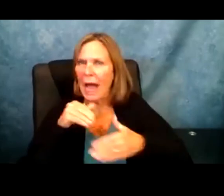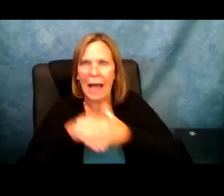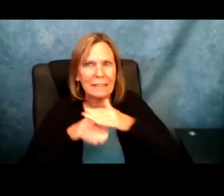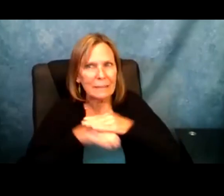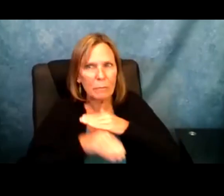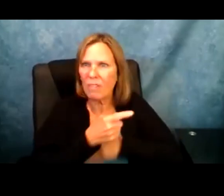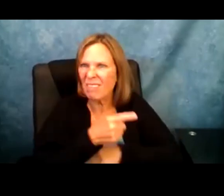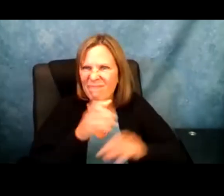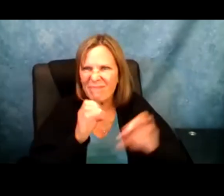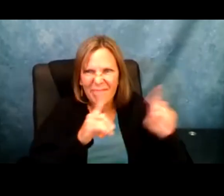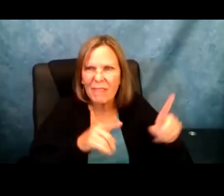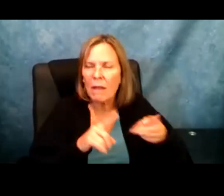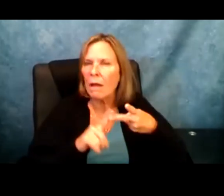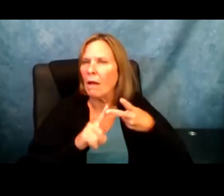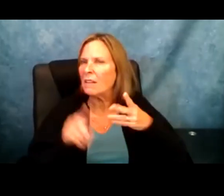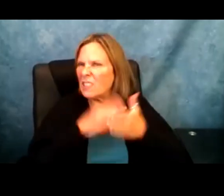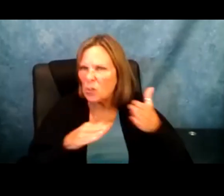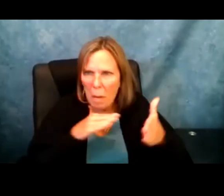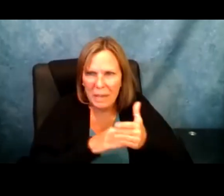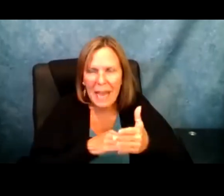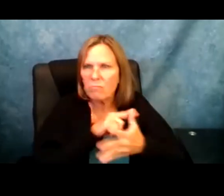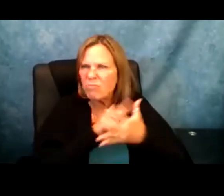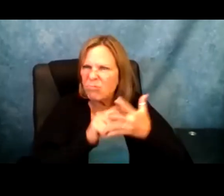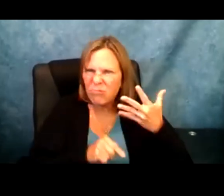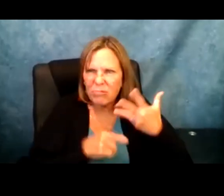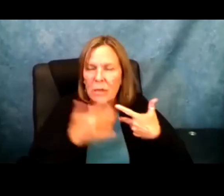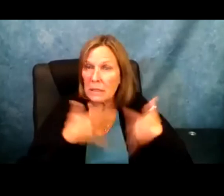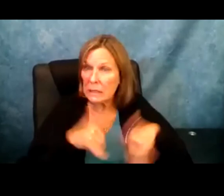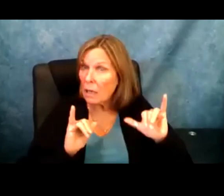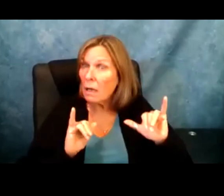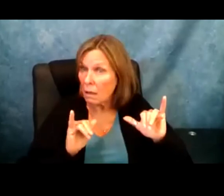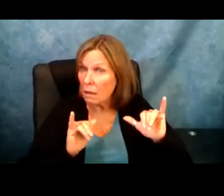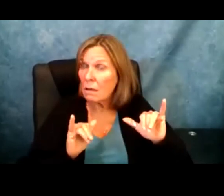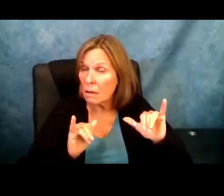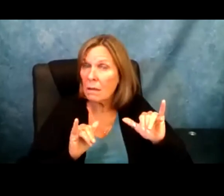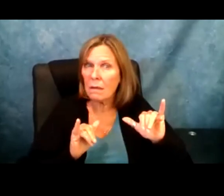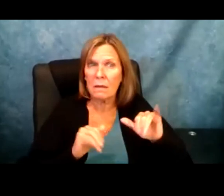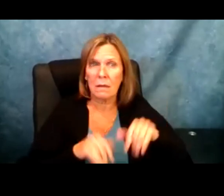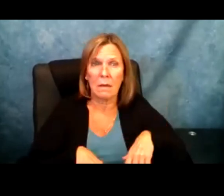It is about a decade now. We are still having these same issues of inaccessible